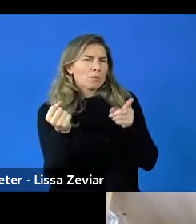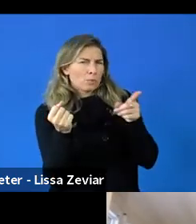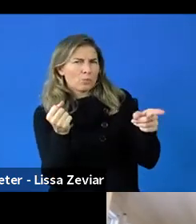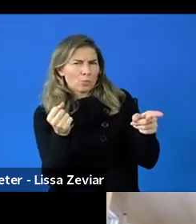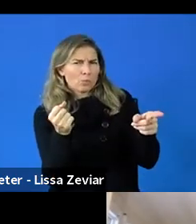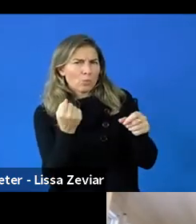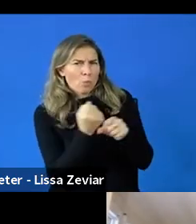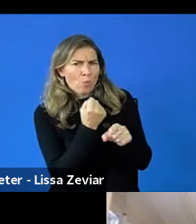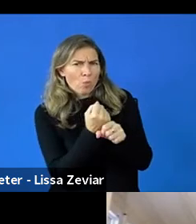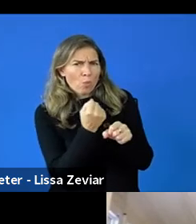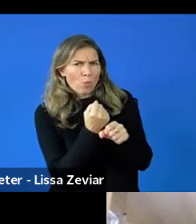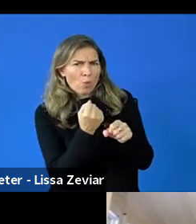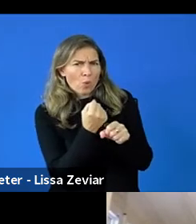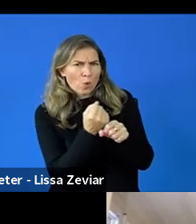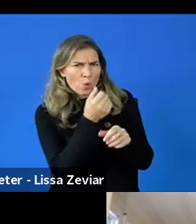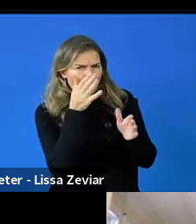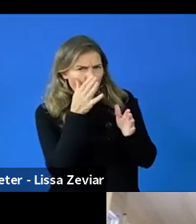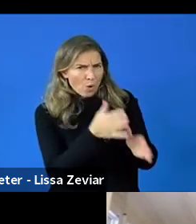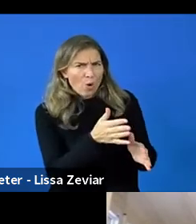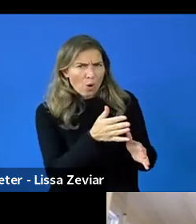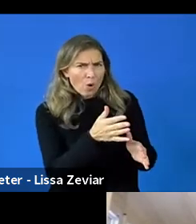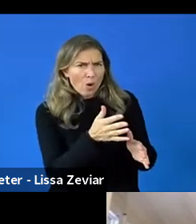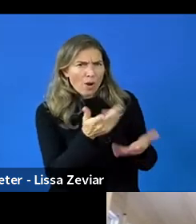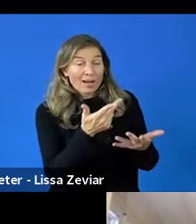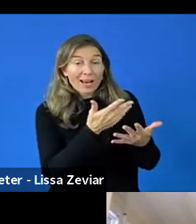of making language easy to understand and easier.